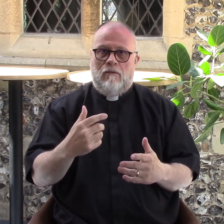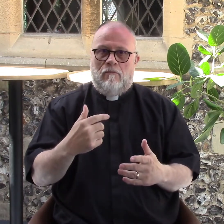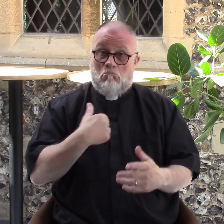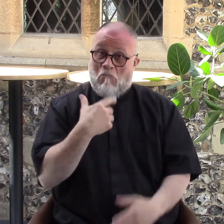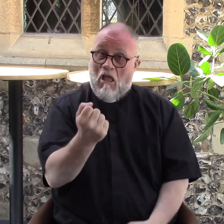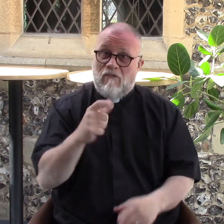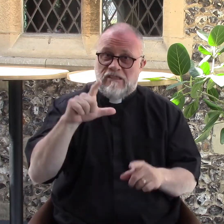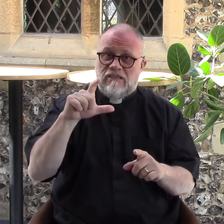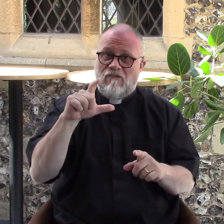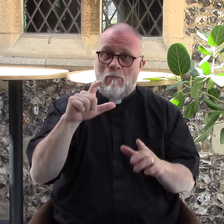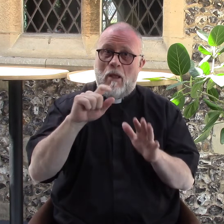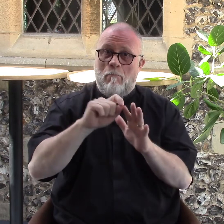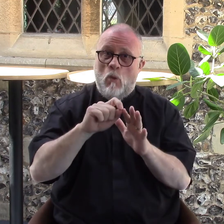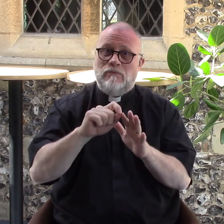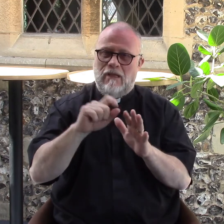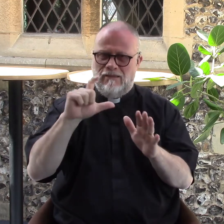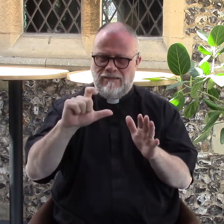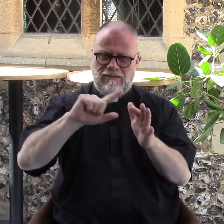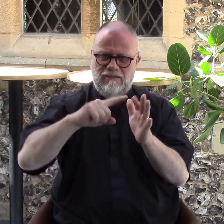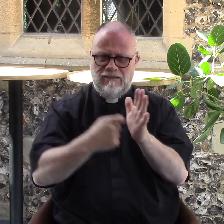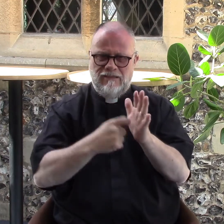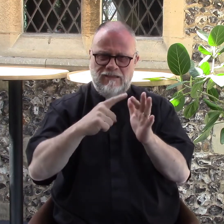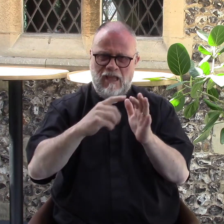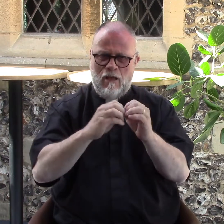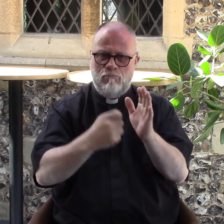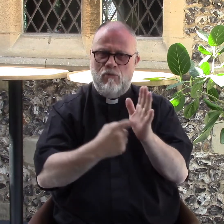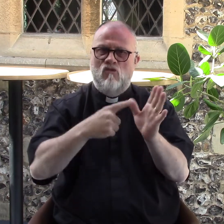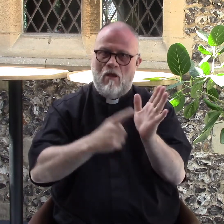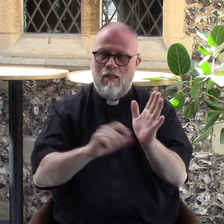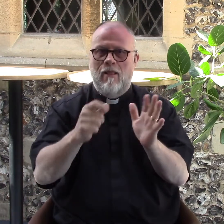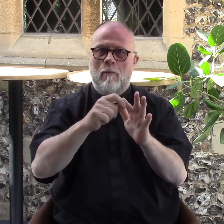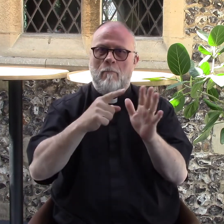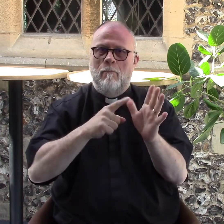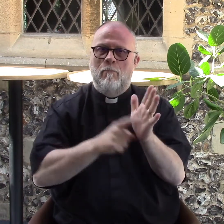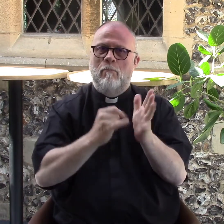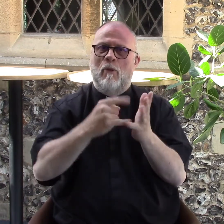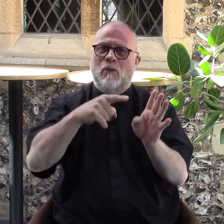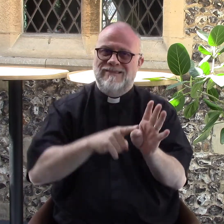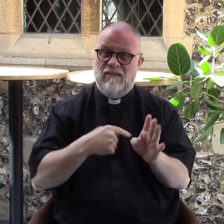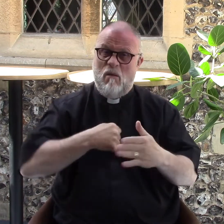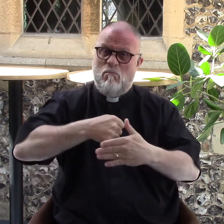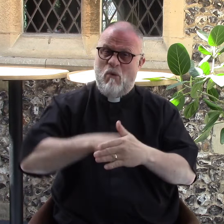I have cerebral palsy. It's a medical condition which I was born with.